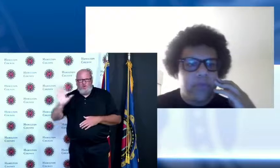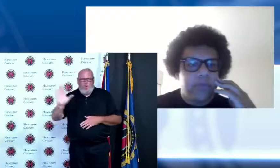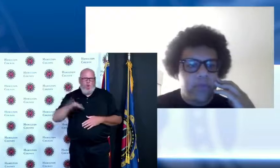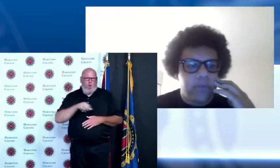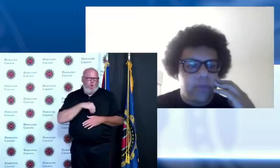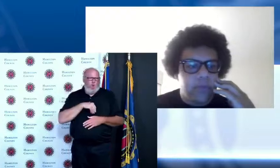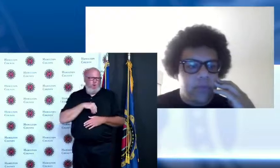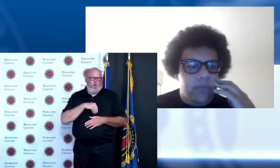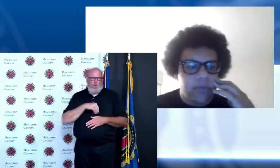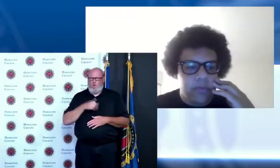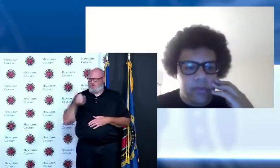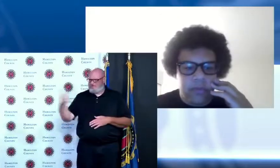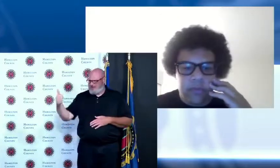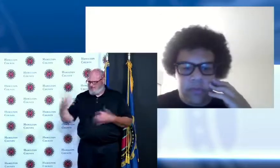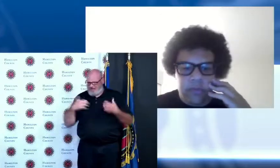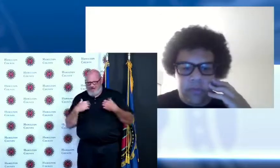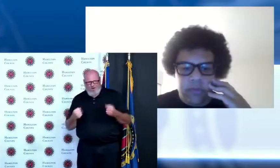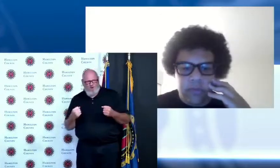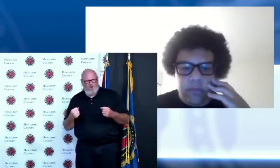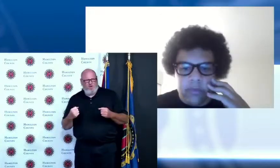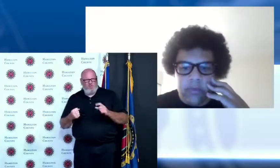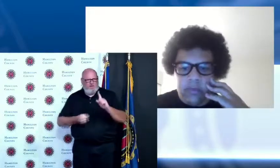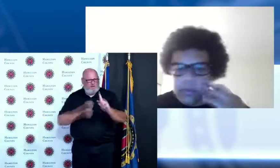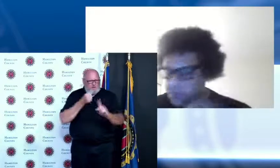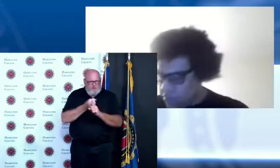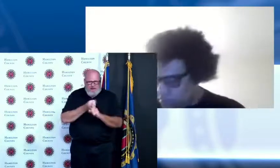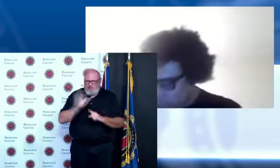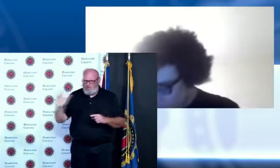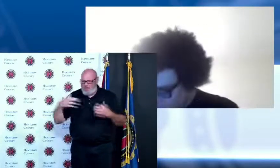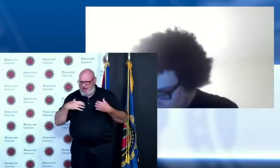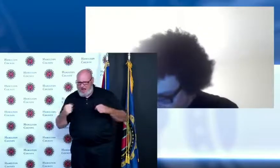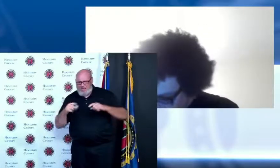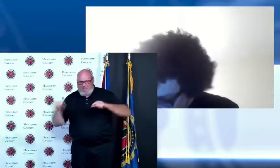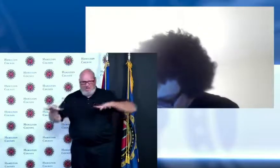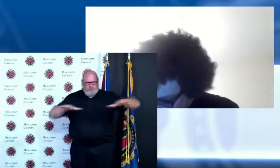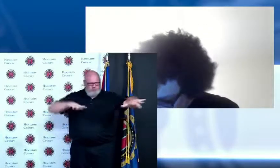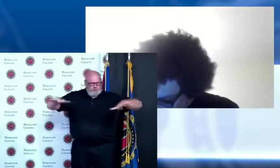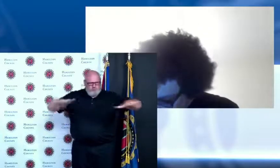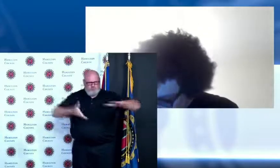you know it has been certainly quite a journey and taking over in February's